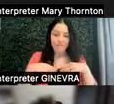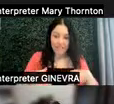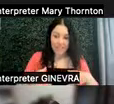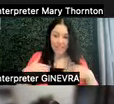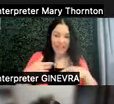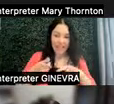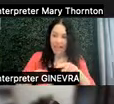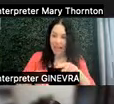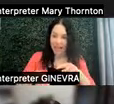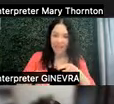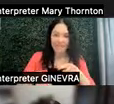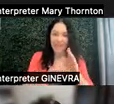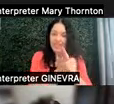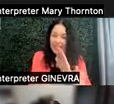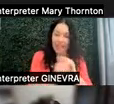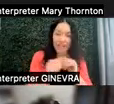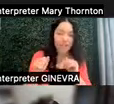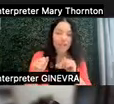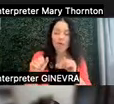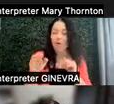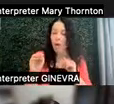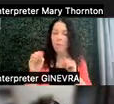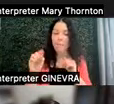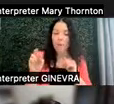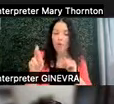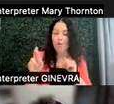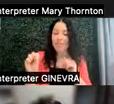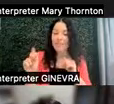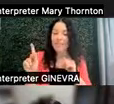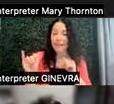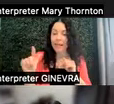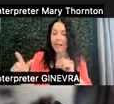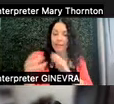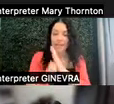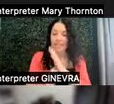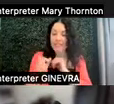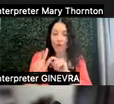have a skill, or a motor skill deficit or difference. It could be something where I don't